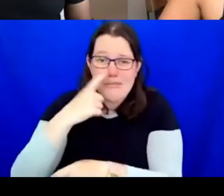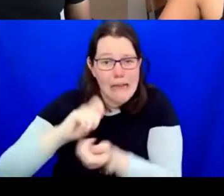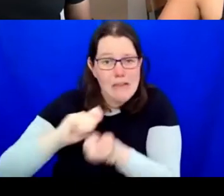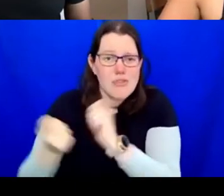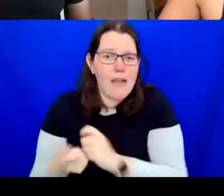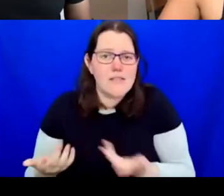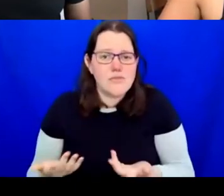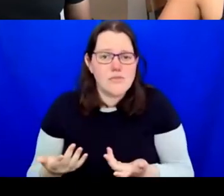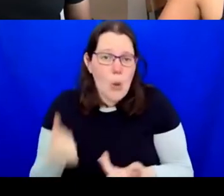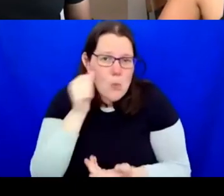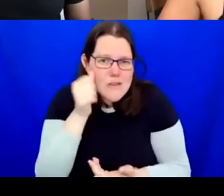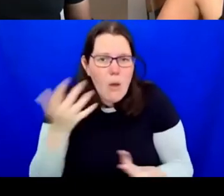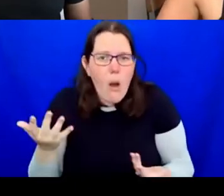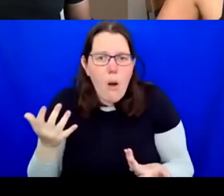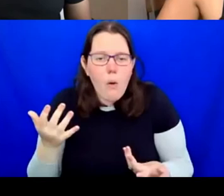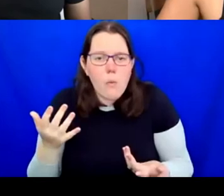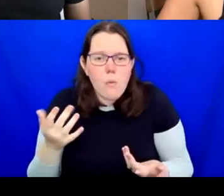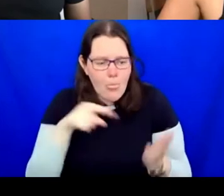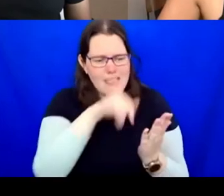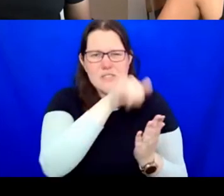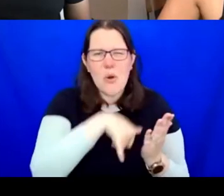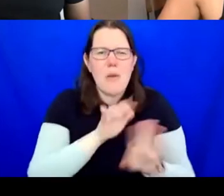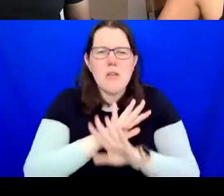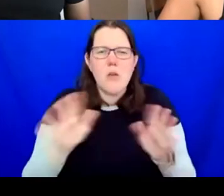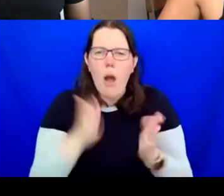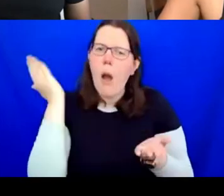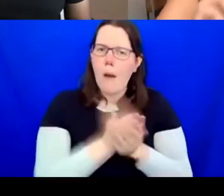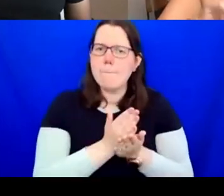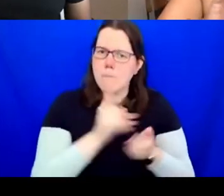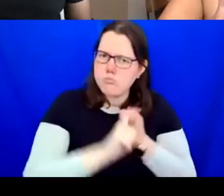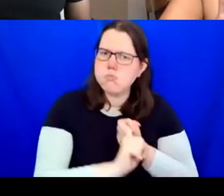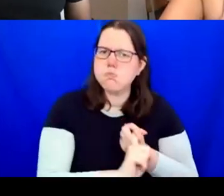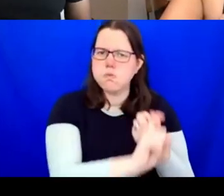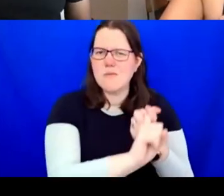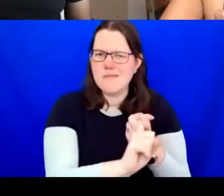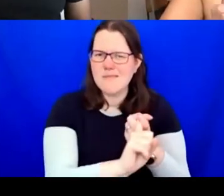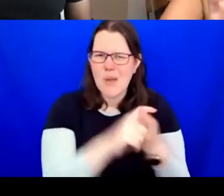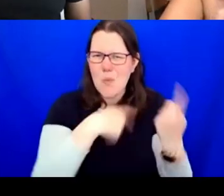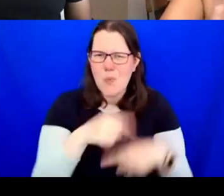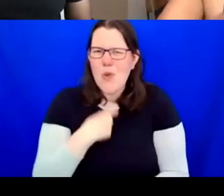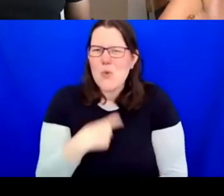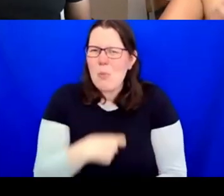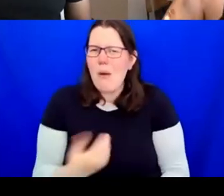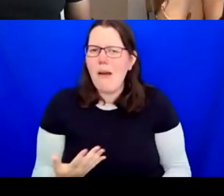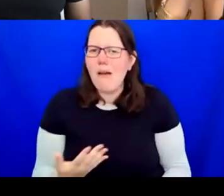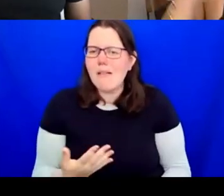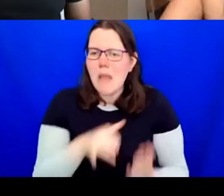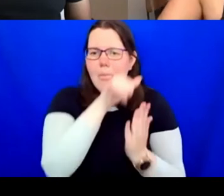it's going to happen. We're all humans, you know. I think it also, our document is around it centres